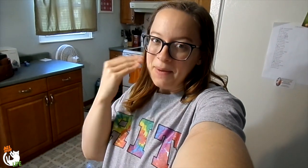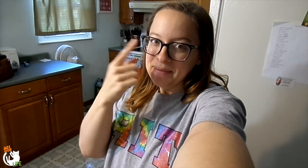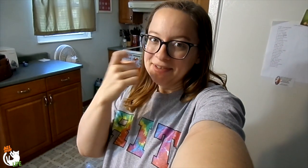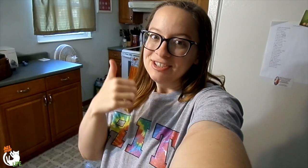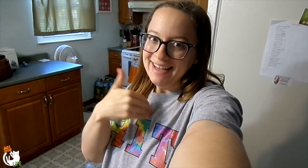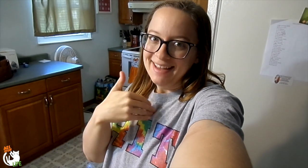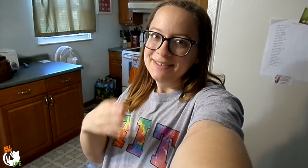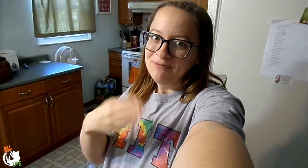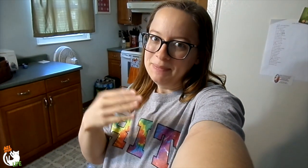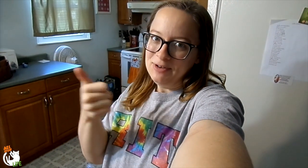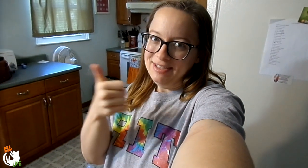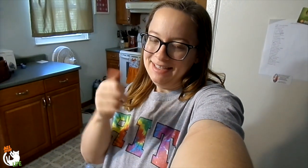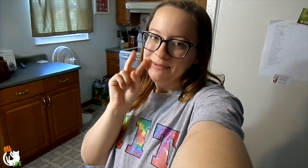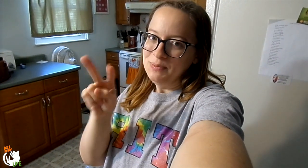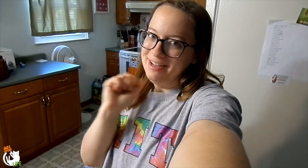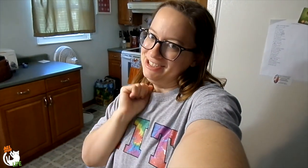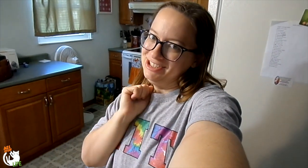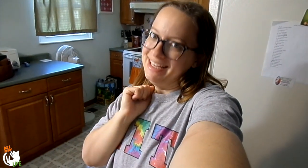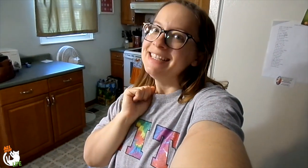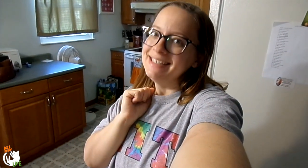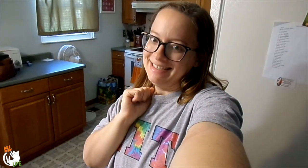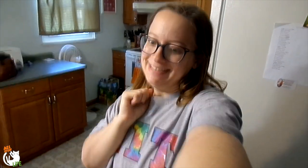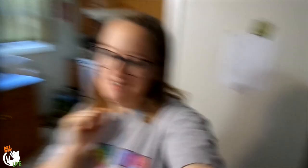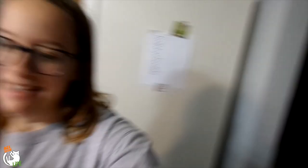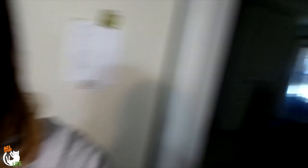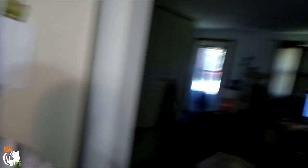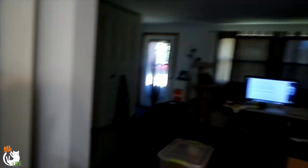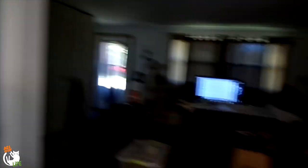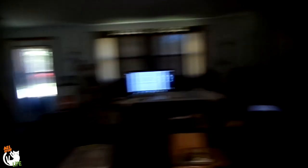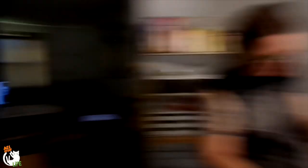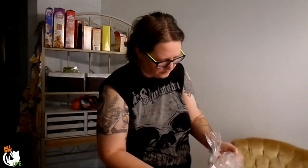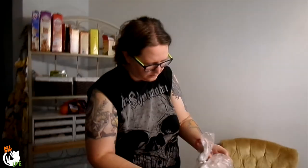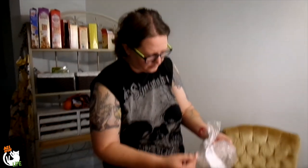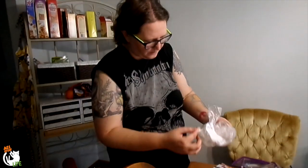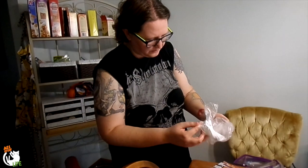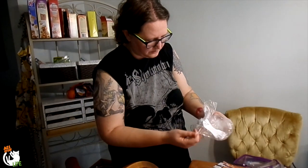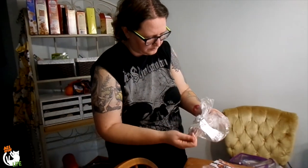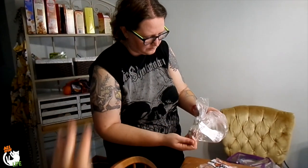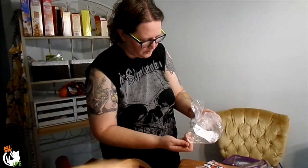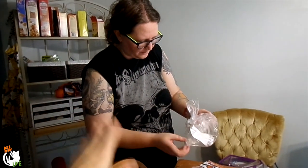Jenna's staying home because she has a soccer game to watch... yes.